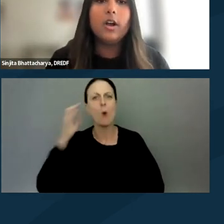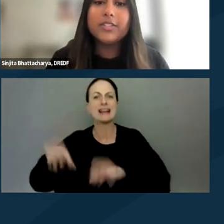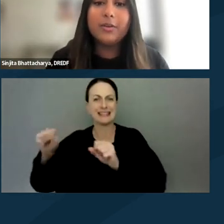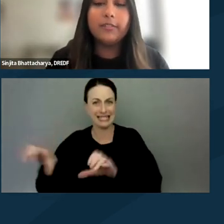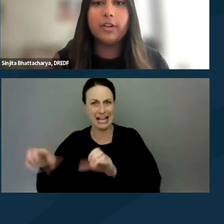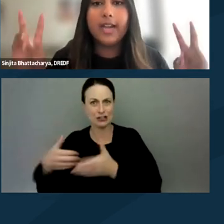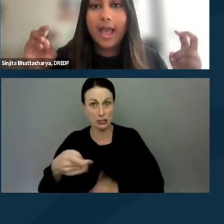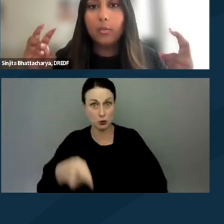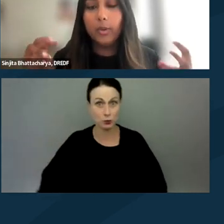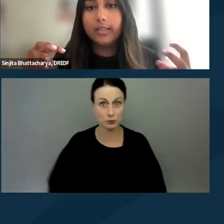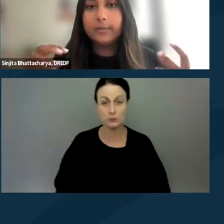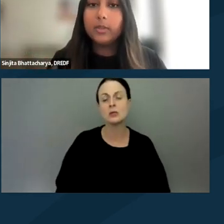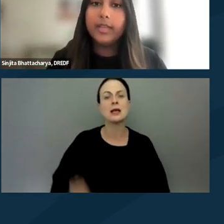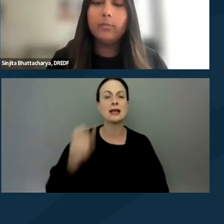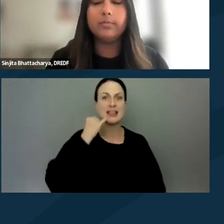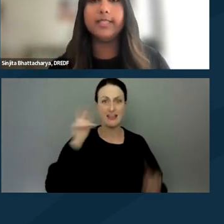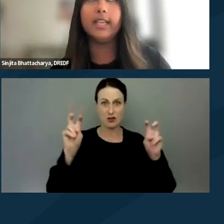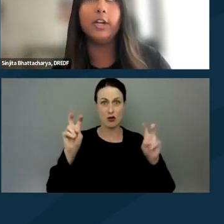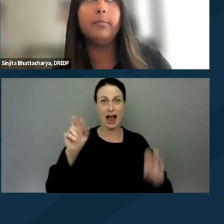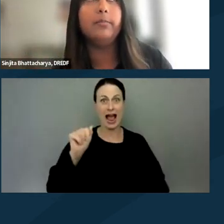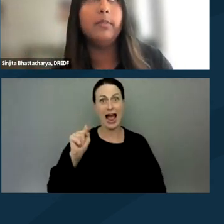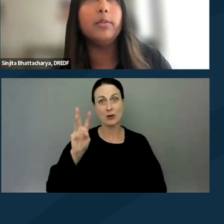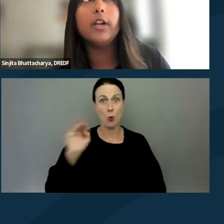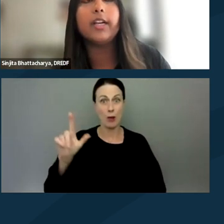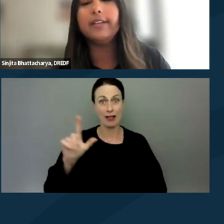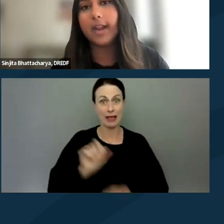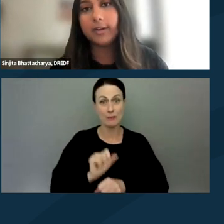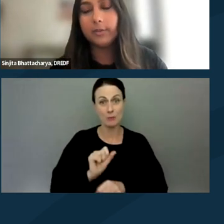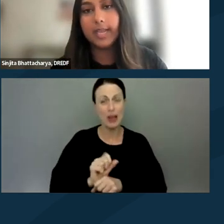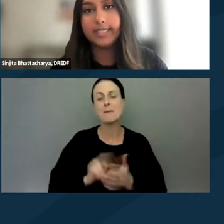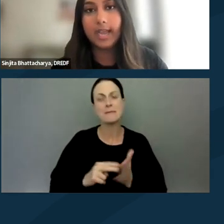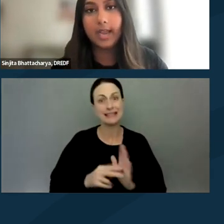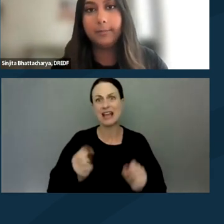Also, if you're an at-will employee, which means that your employer can fire you at any time